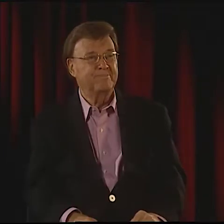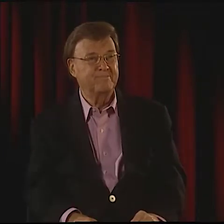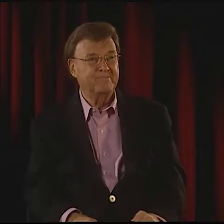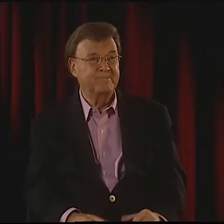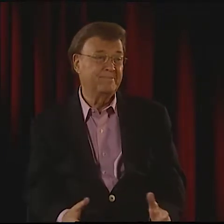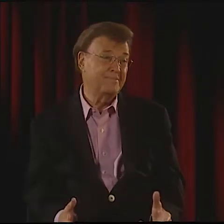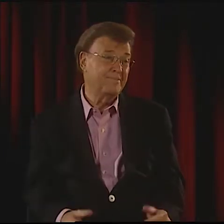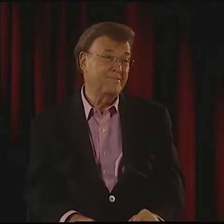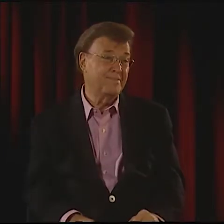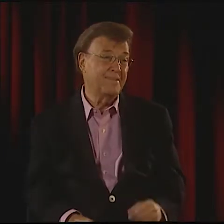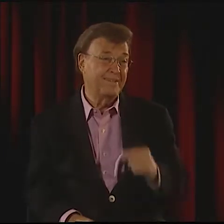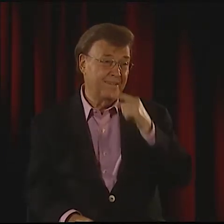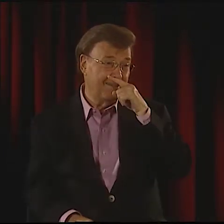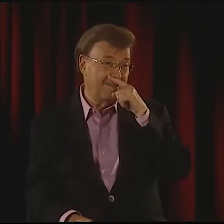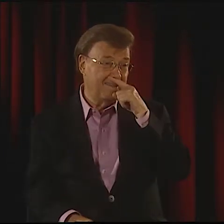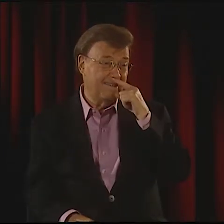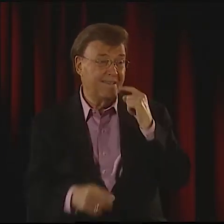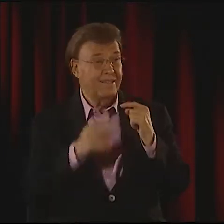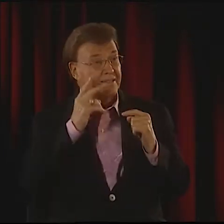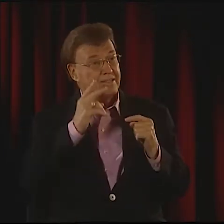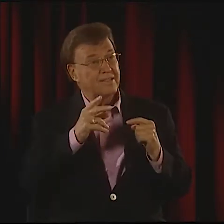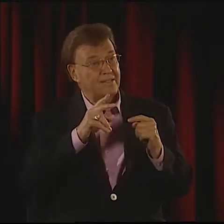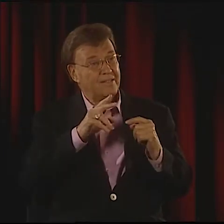THE CAMERA FREEZES, AND THE DOG WINKS AT THE AUDIENCE.